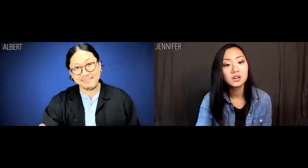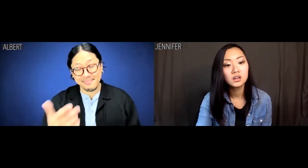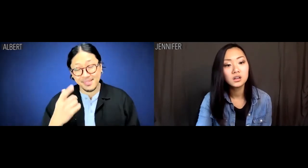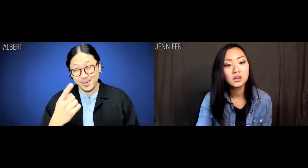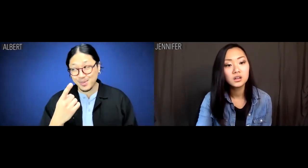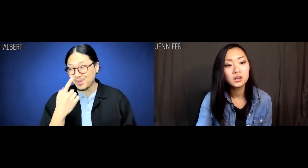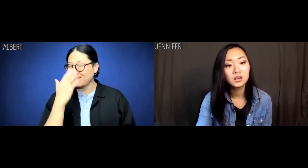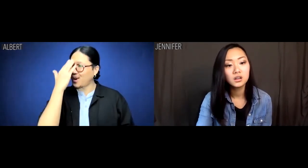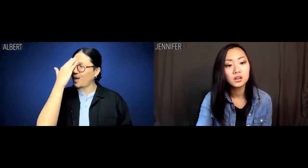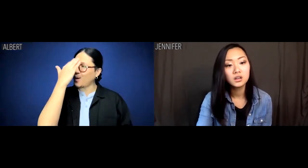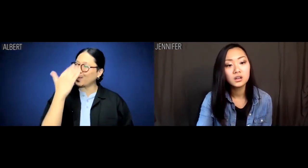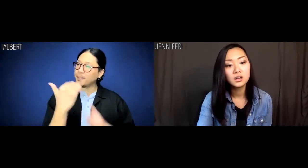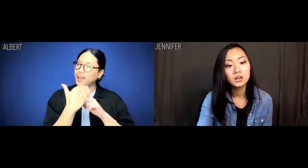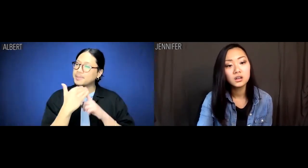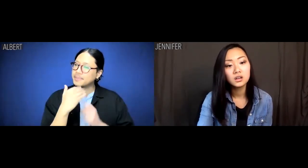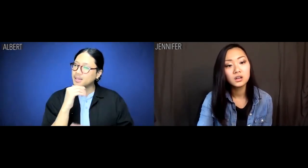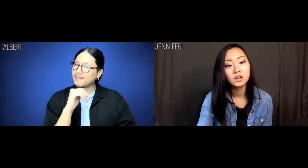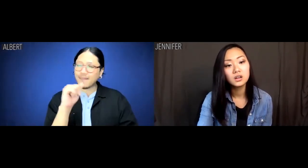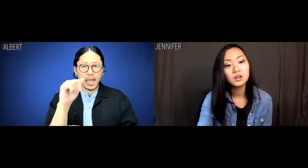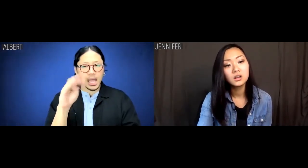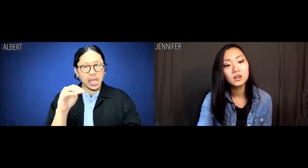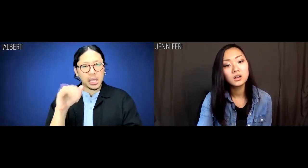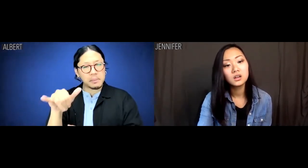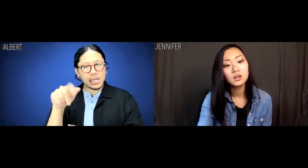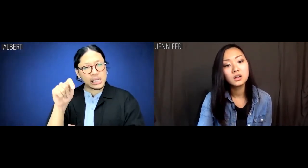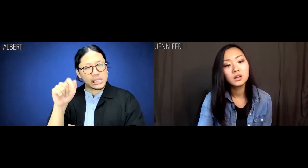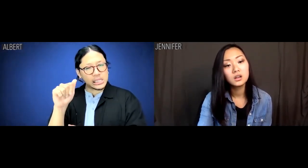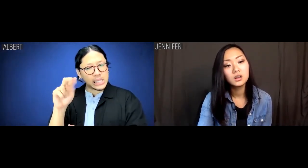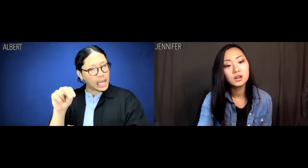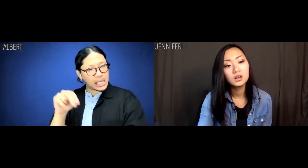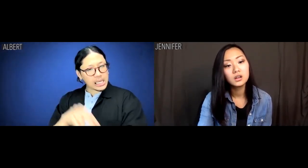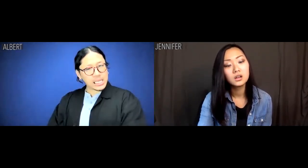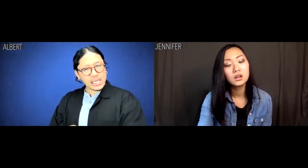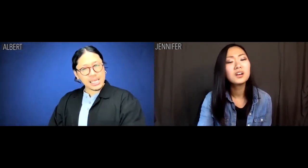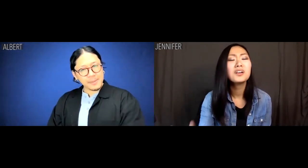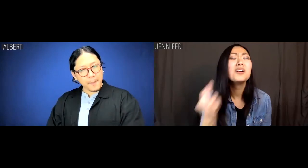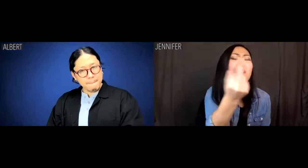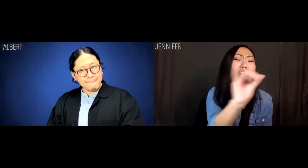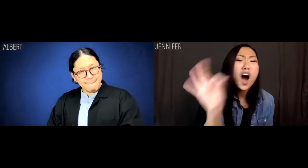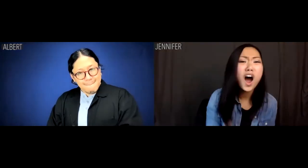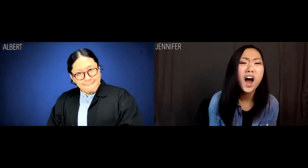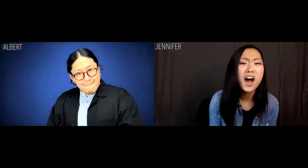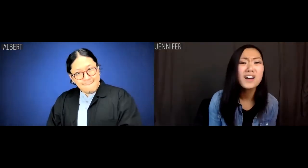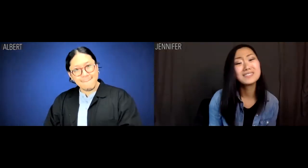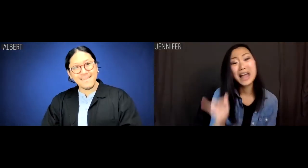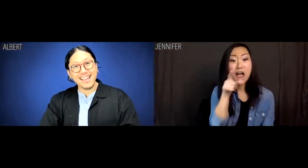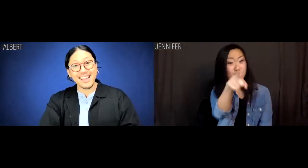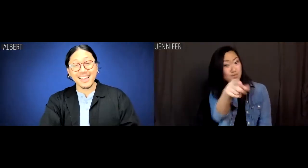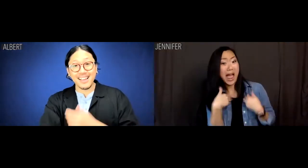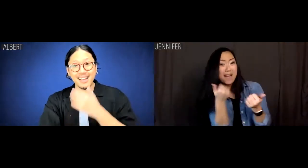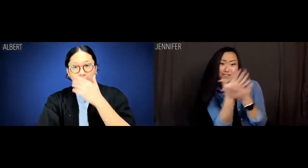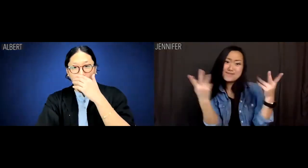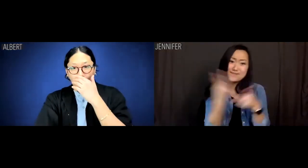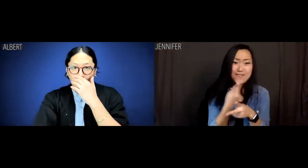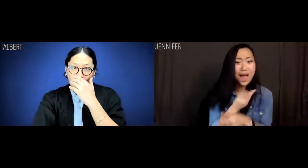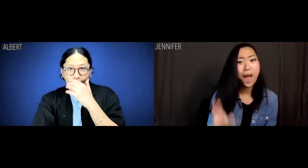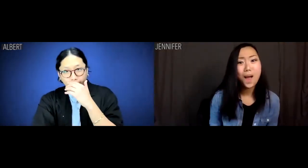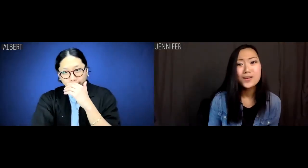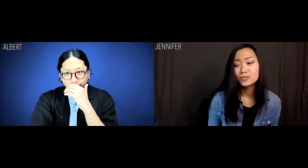Albert: You sound like Amy Tan. Jennifer: Oh, fuck off! Like you got it all figured out.